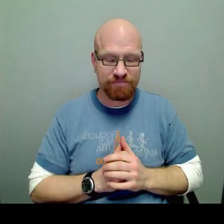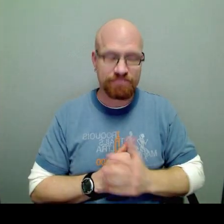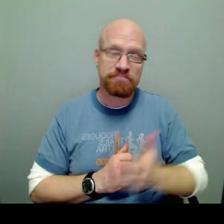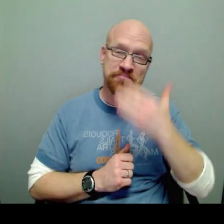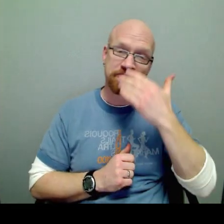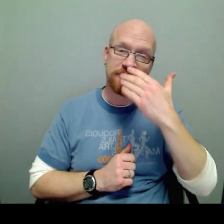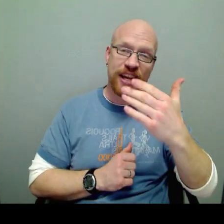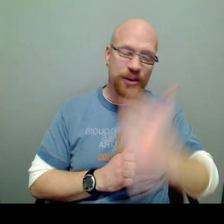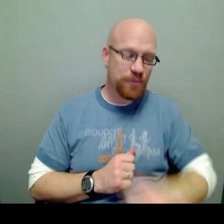Thank you.